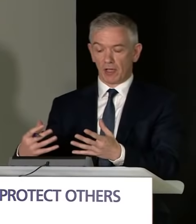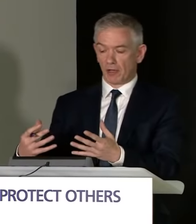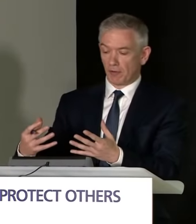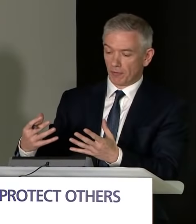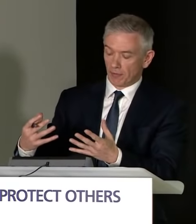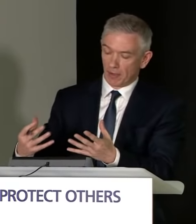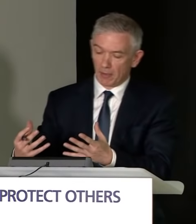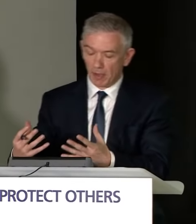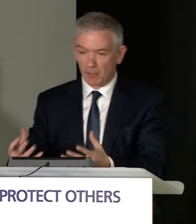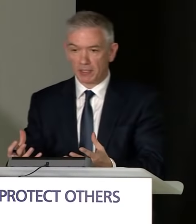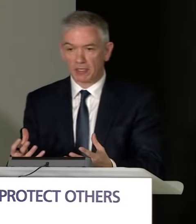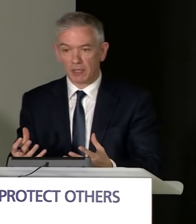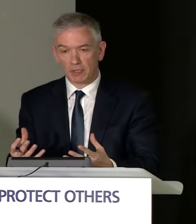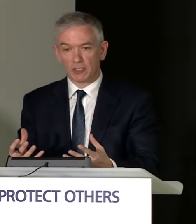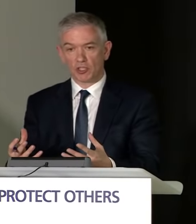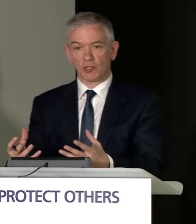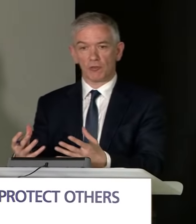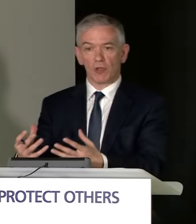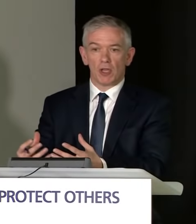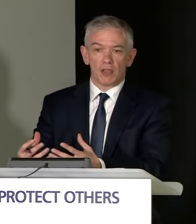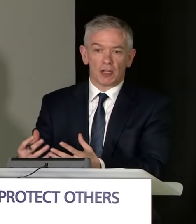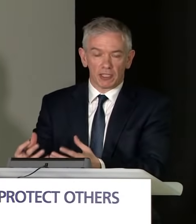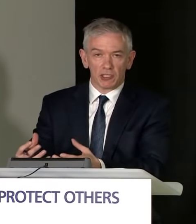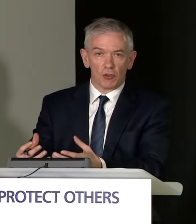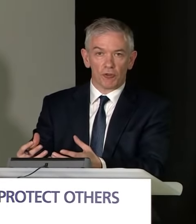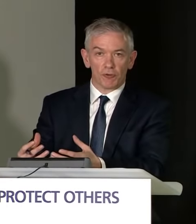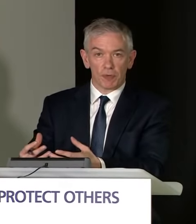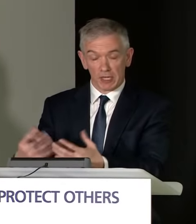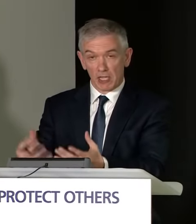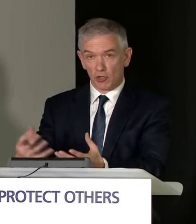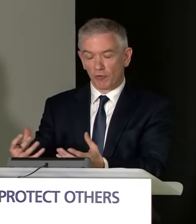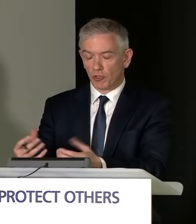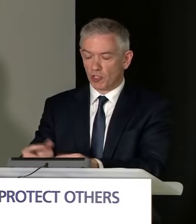have appeared in Aberdeen just now that are linked to the Hawthorn Bar is of concern.